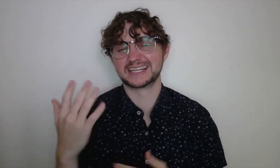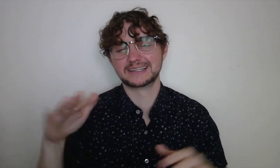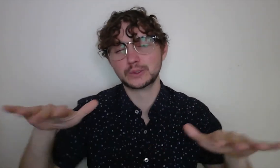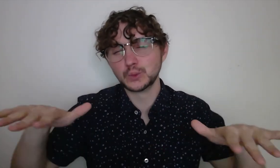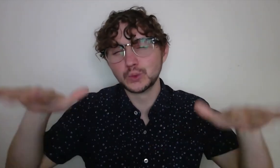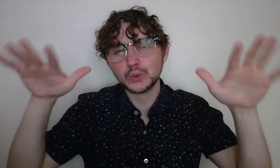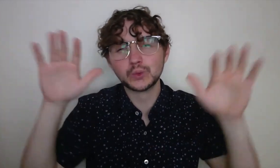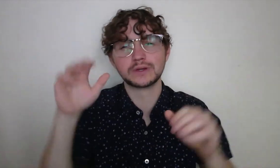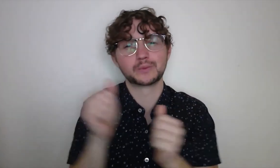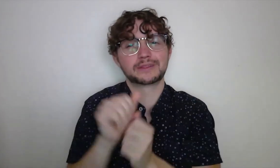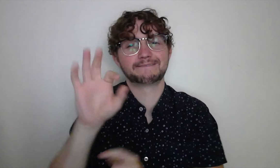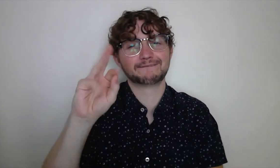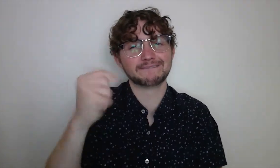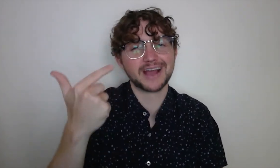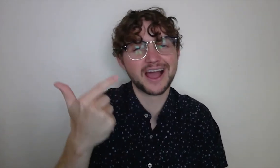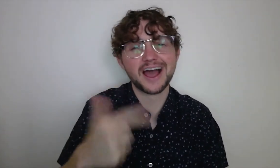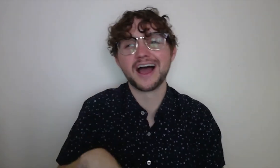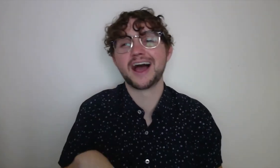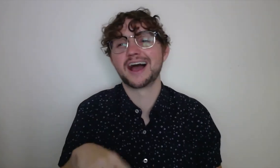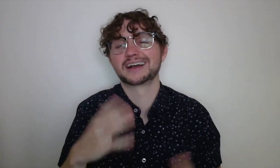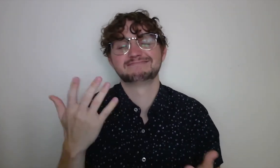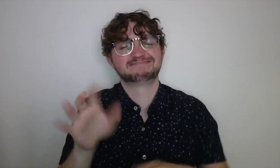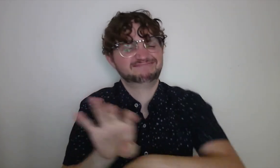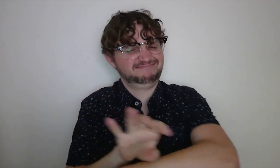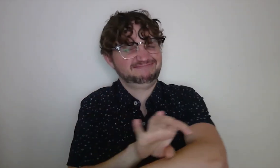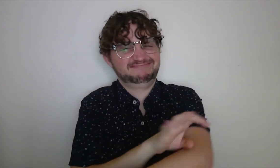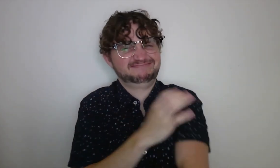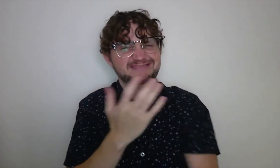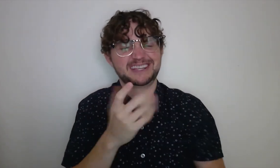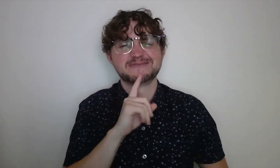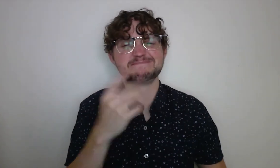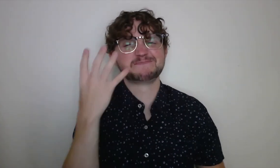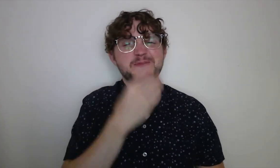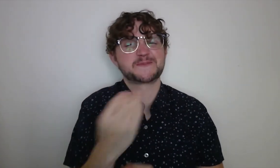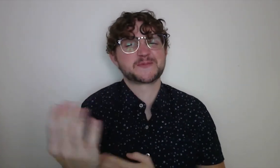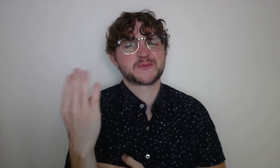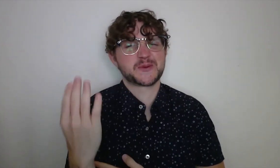the conditions were cloudy, but it turns out that they were perfect